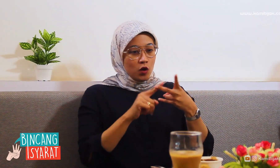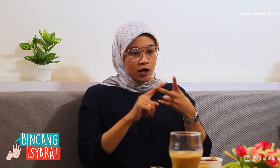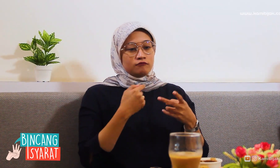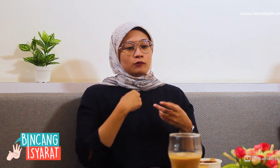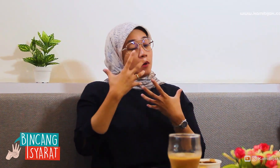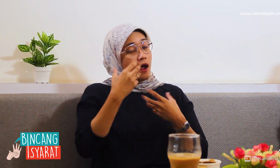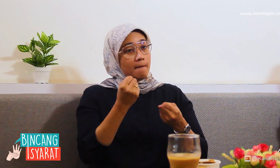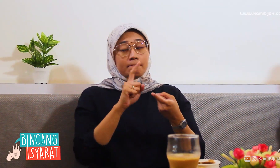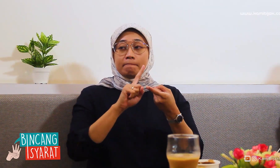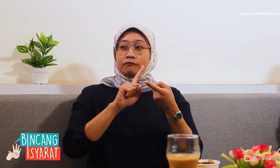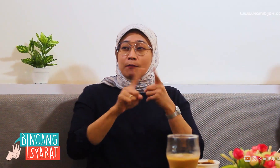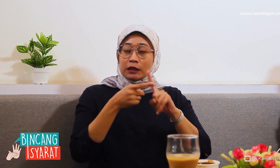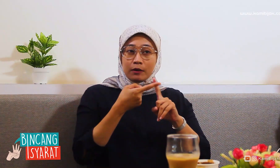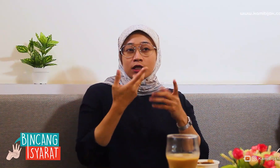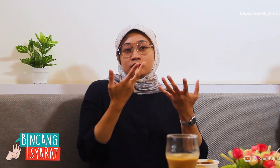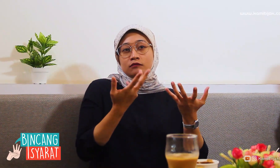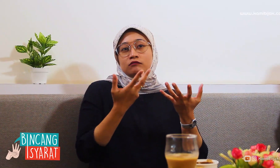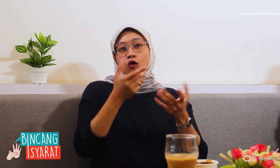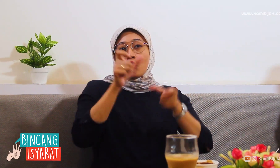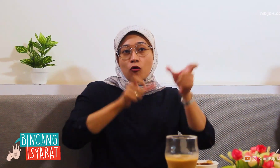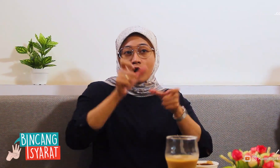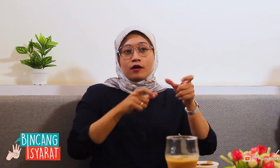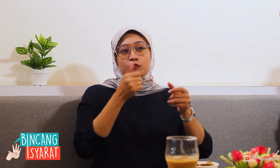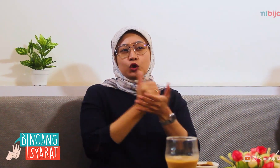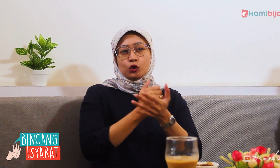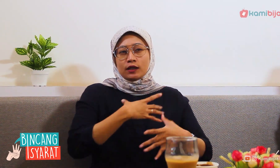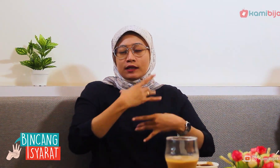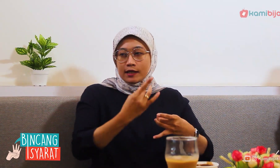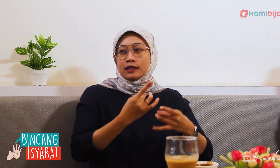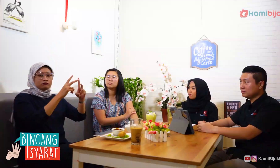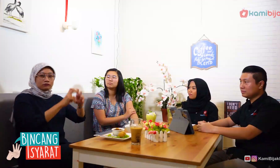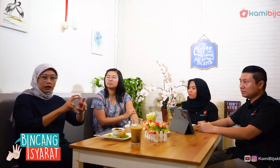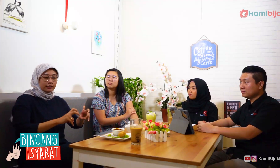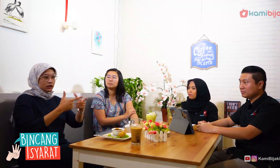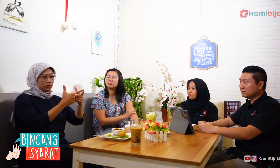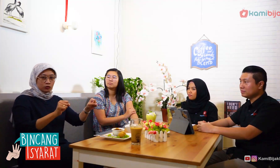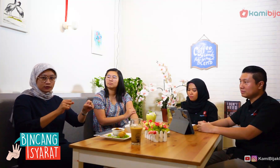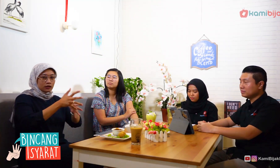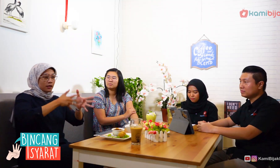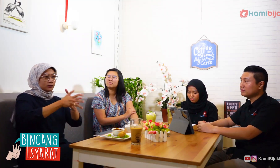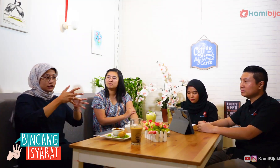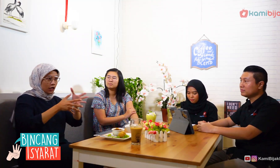Secondly, I wish all or anyone friends who are interested in researching sign language linguistics